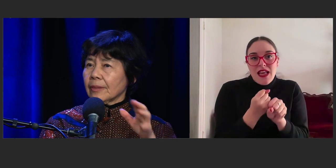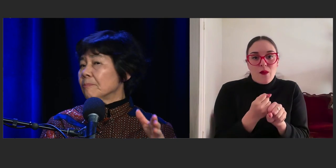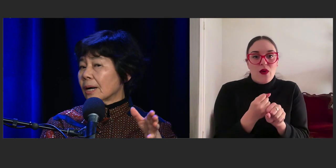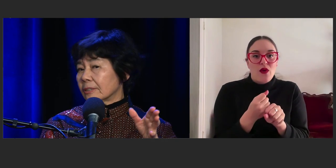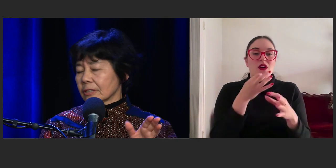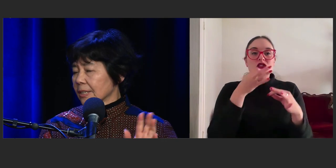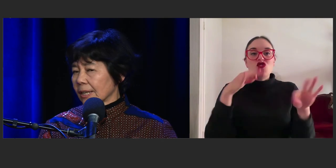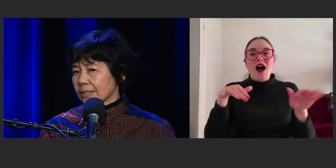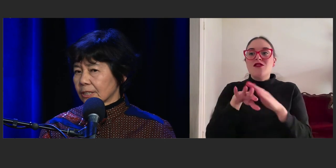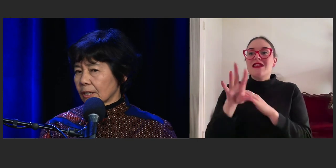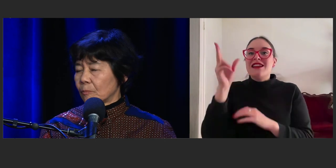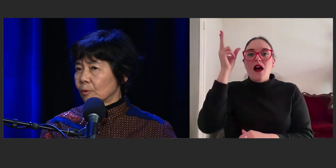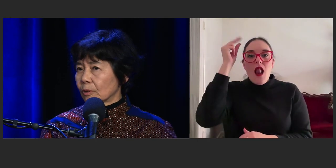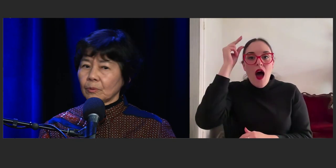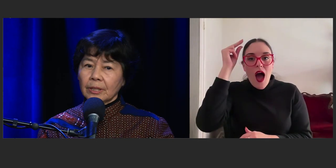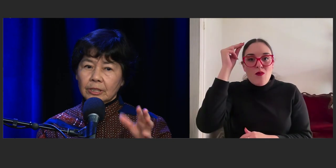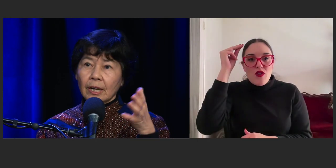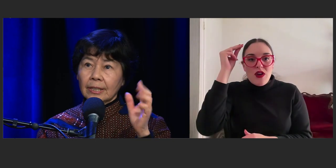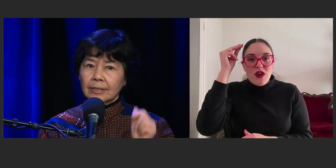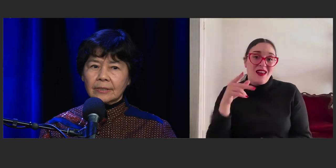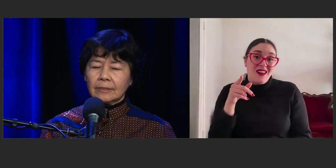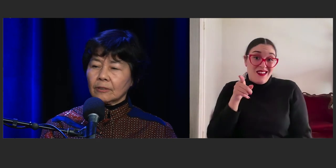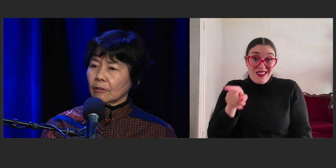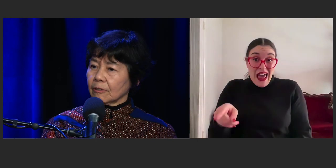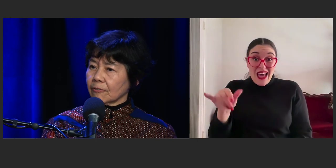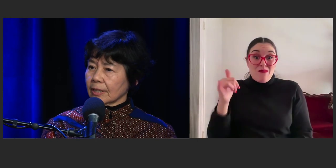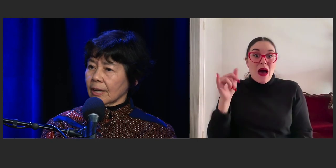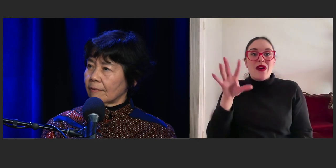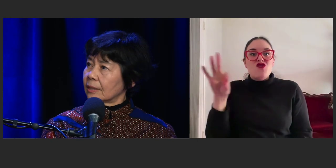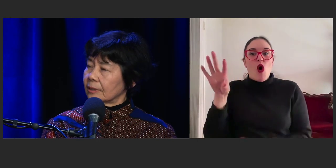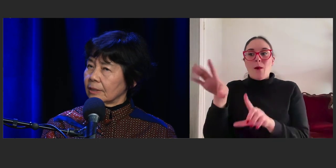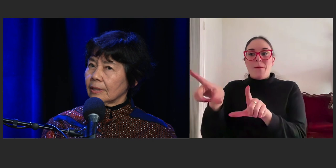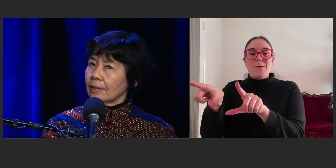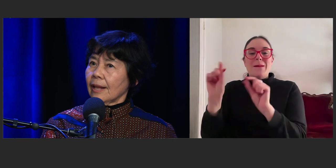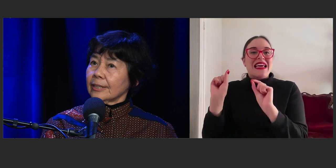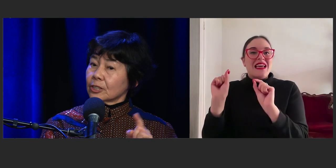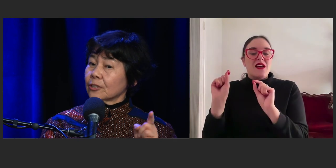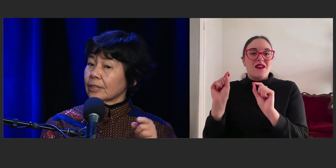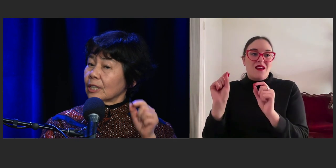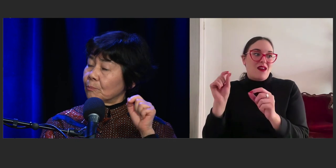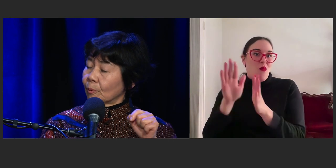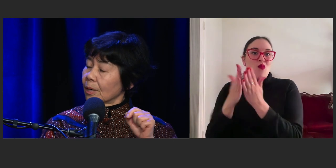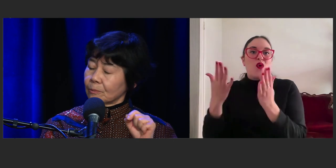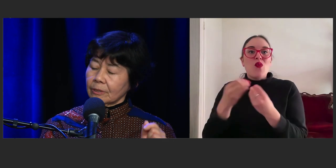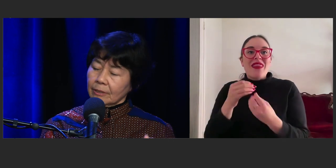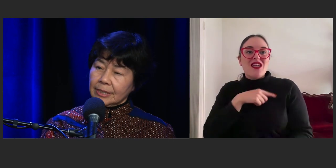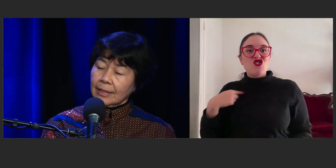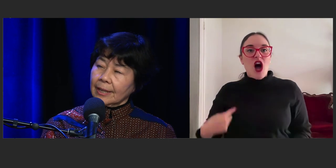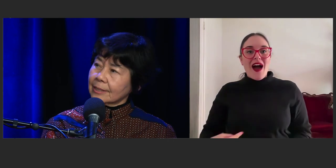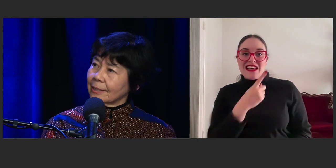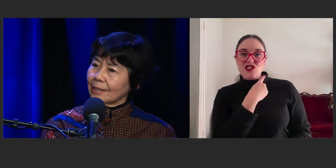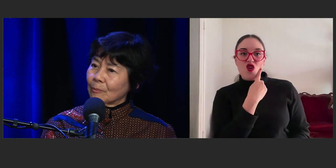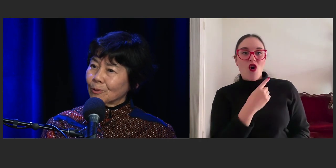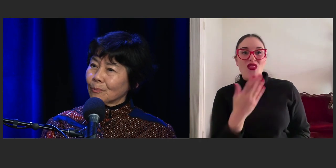they might not select a book with a Chinese girl on the front cover. And certainly a boy would not select a book